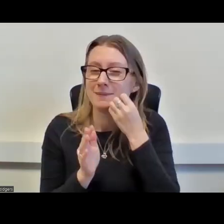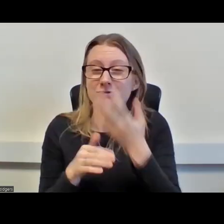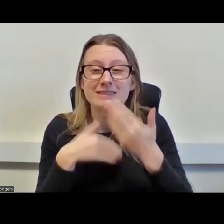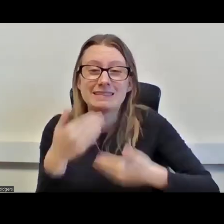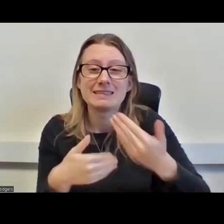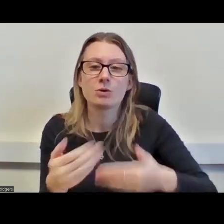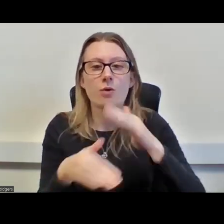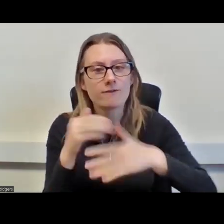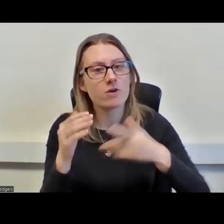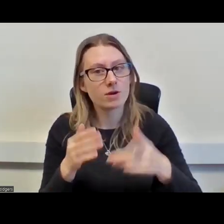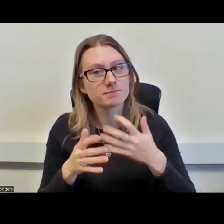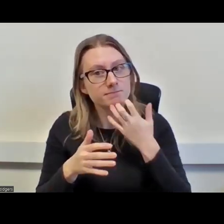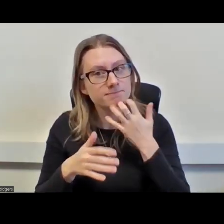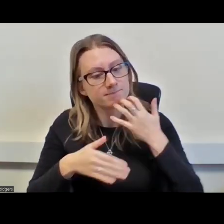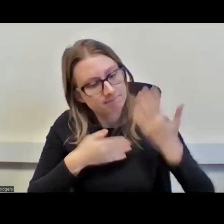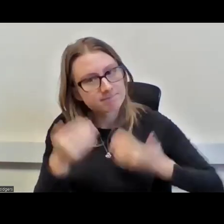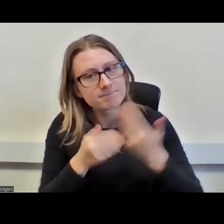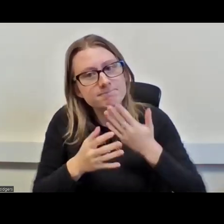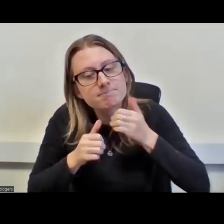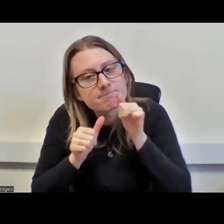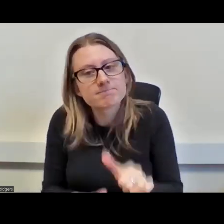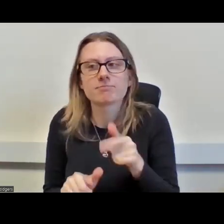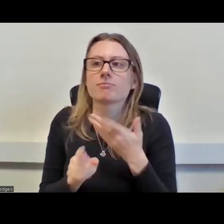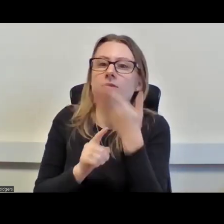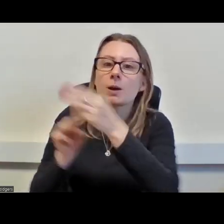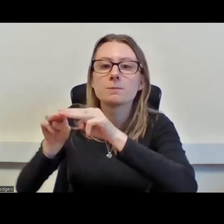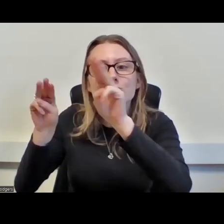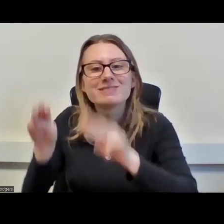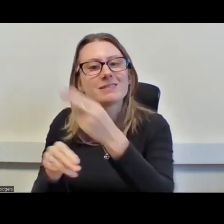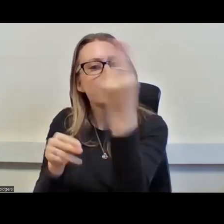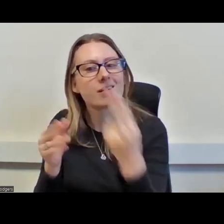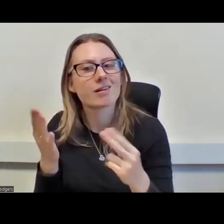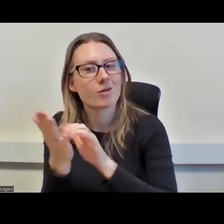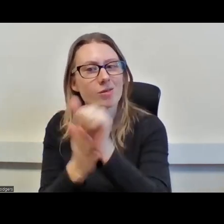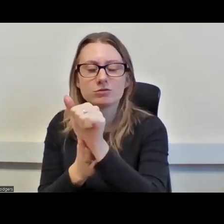loving museums, art, and culture. Whereas I might well resonate very clearly with the